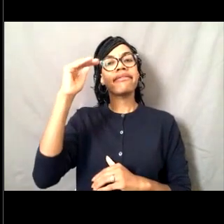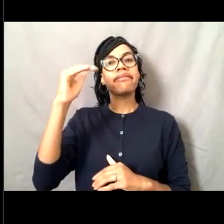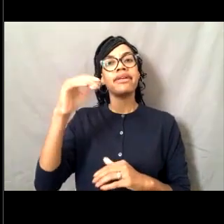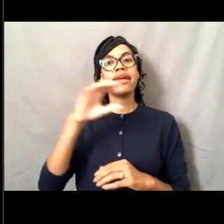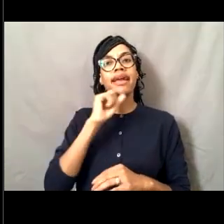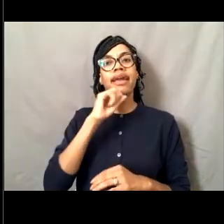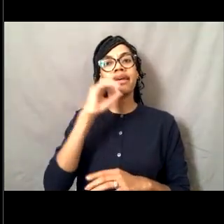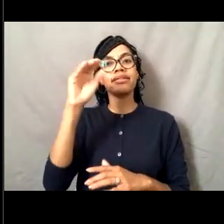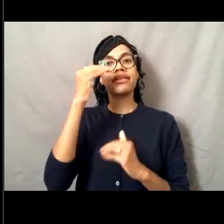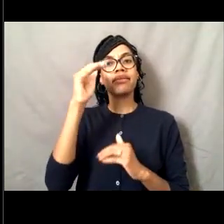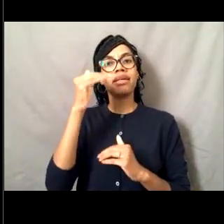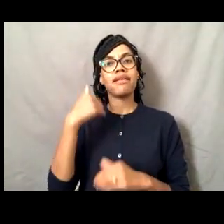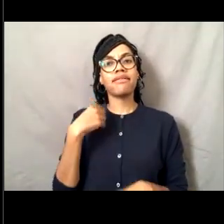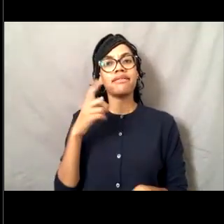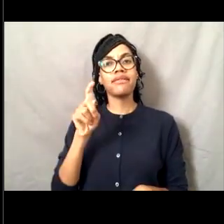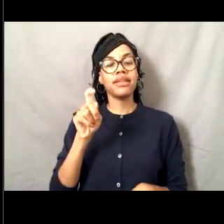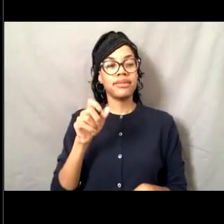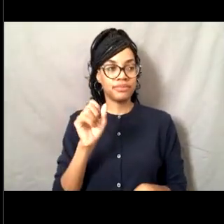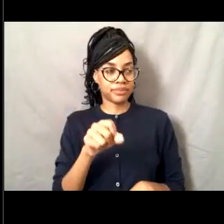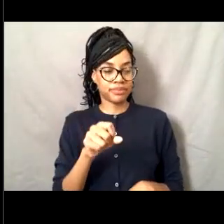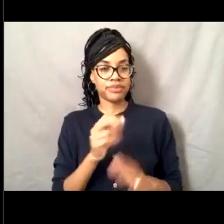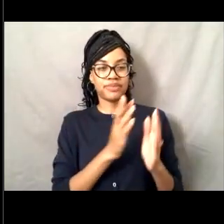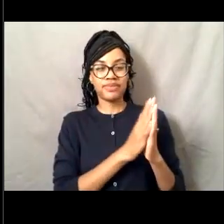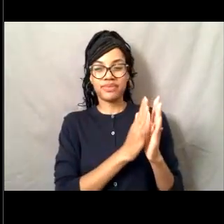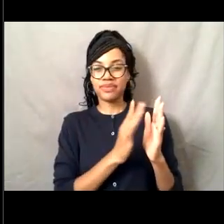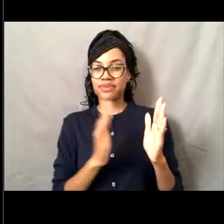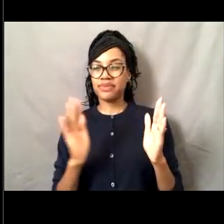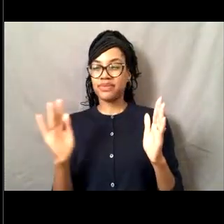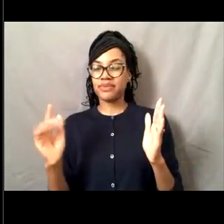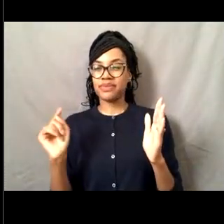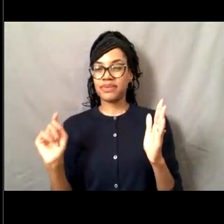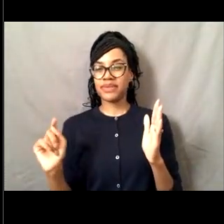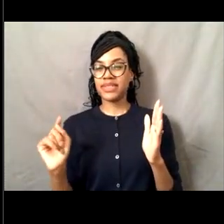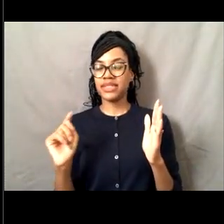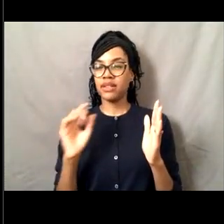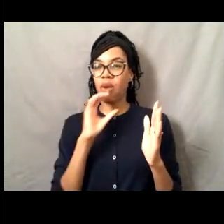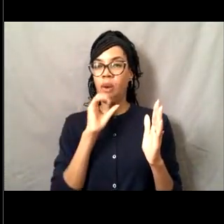And it depends on if you have any prior service.